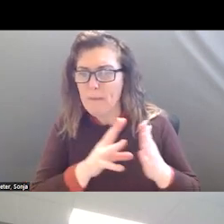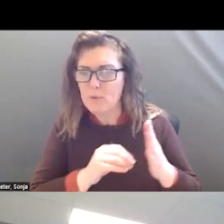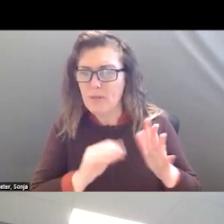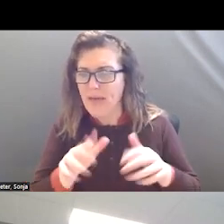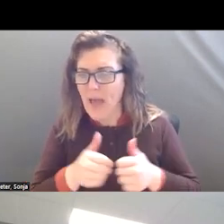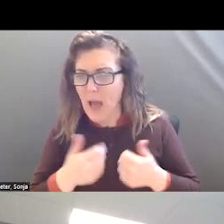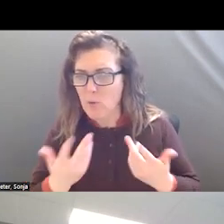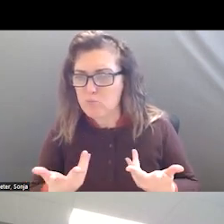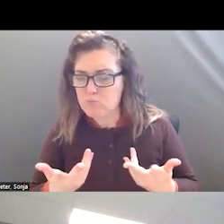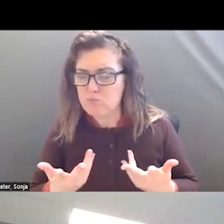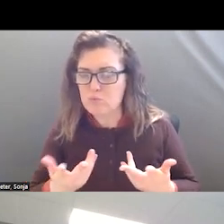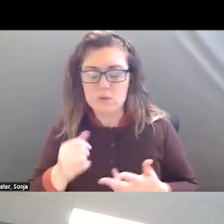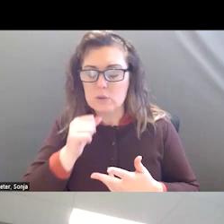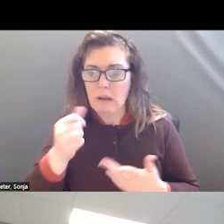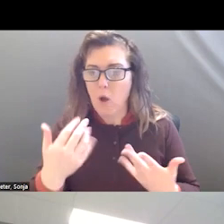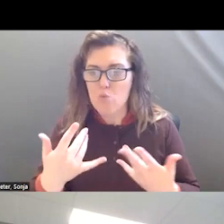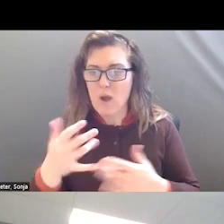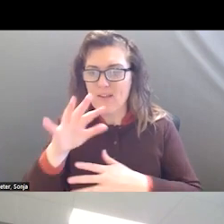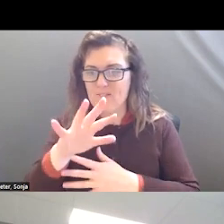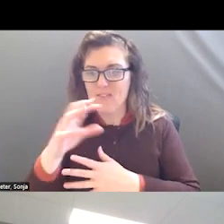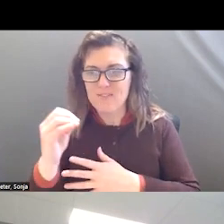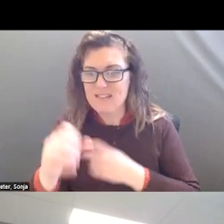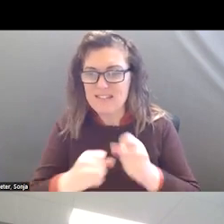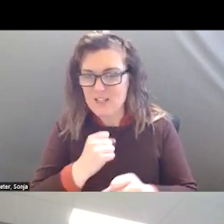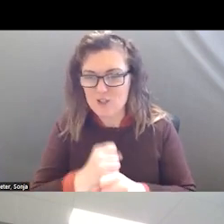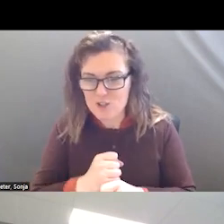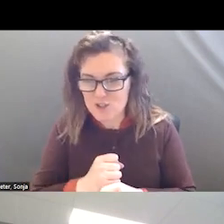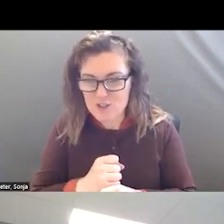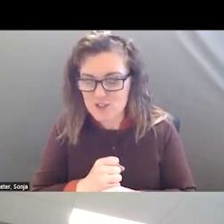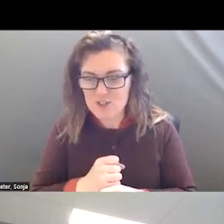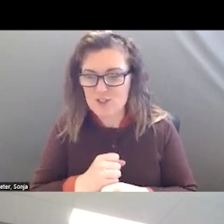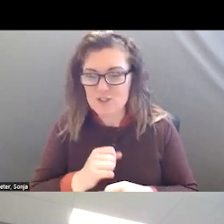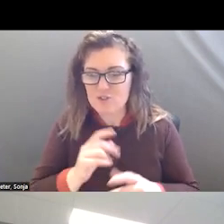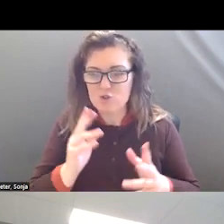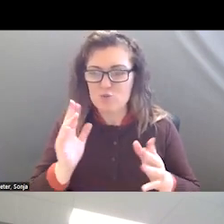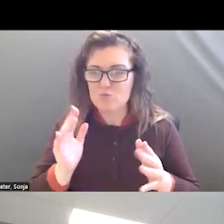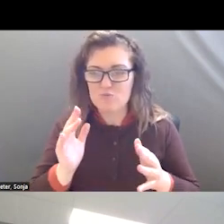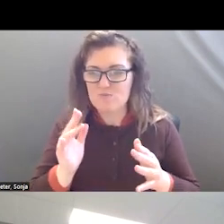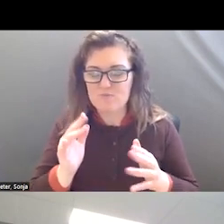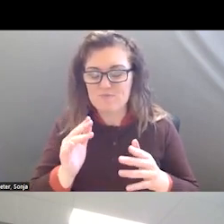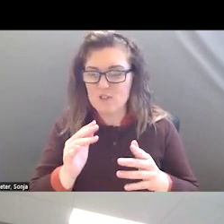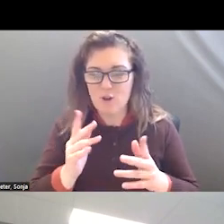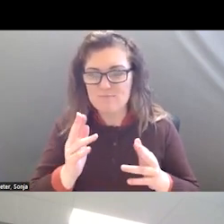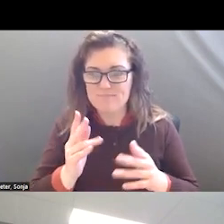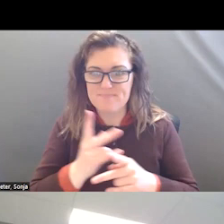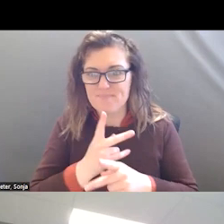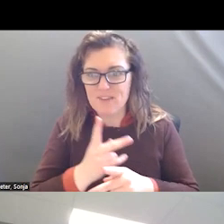DOES NOT TAKE US 50 YEARS TO GO FROM A POINT WHERE I WAS